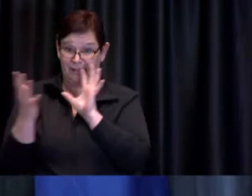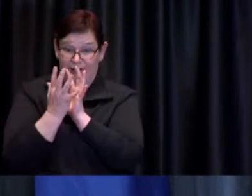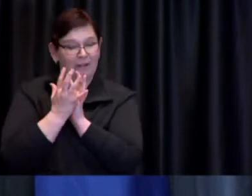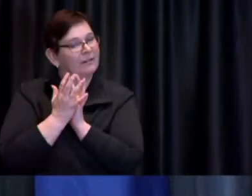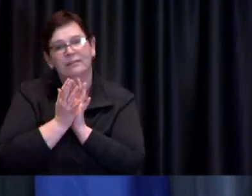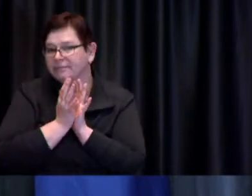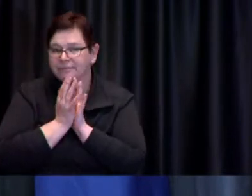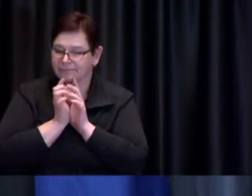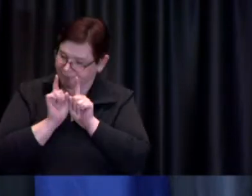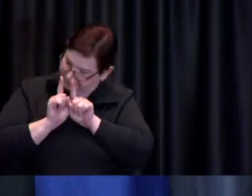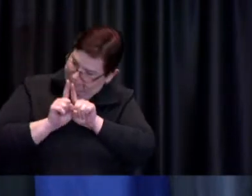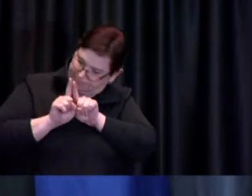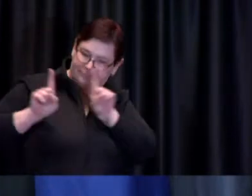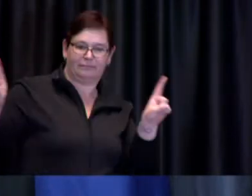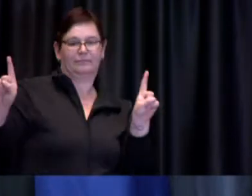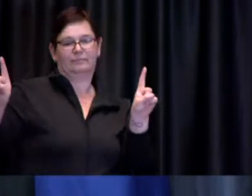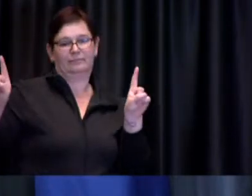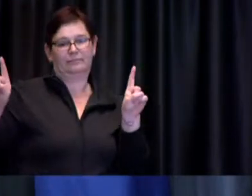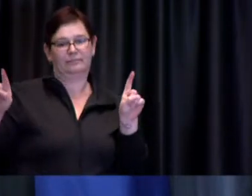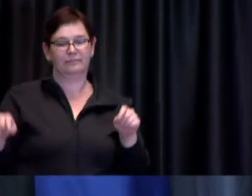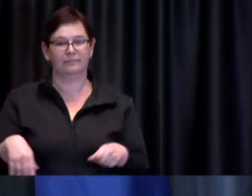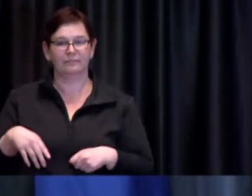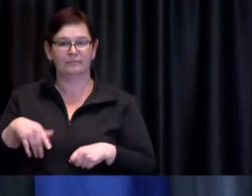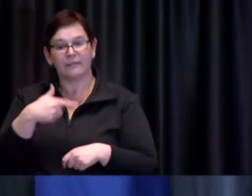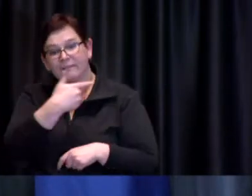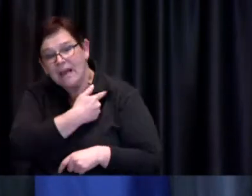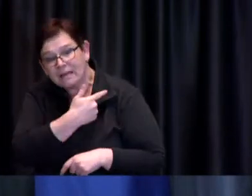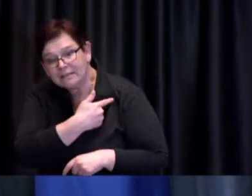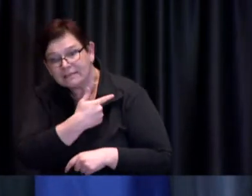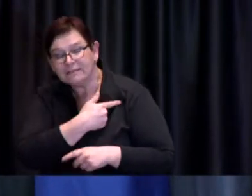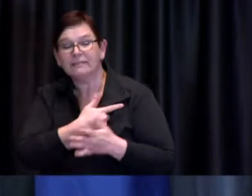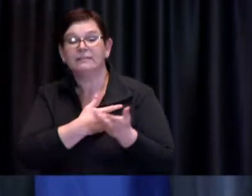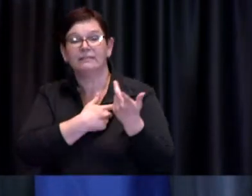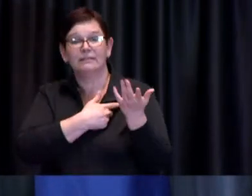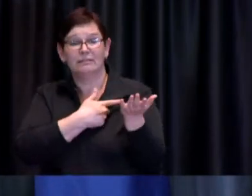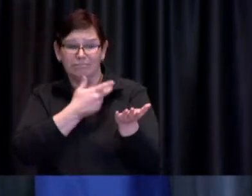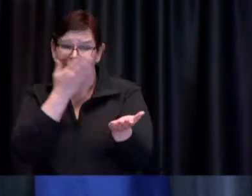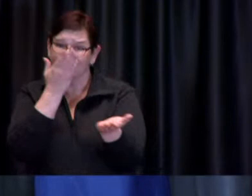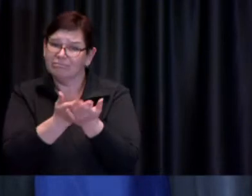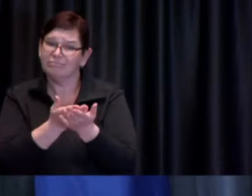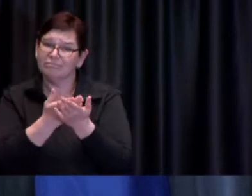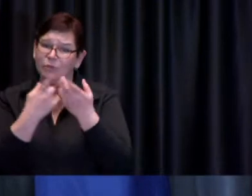that vaccine is another key component of the tools that we have at our disposal